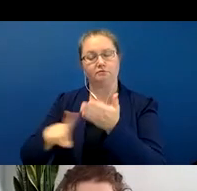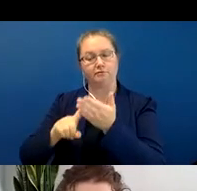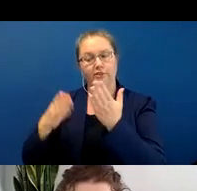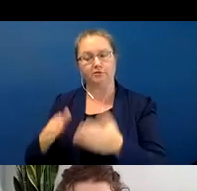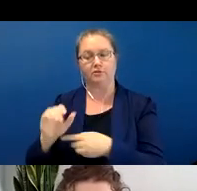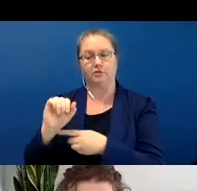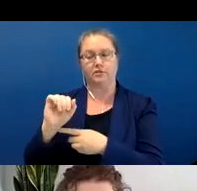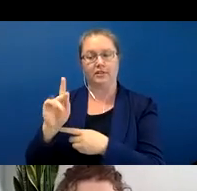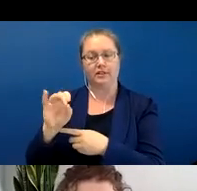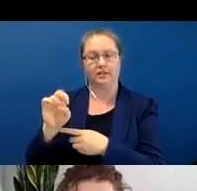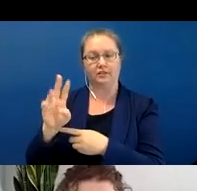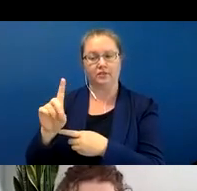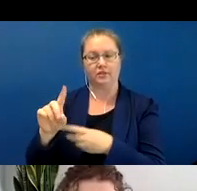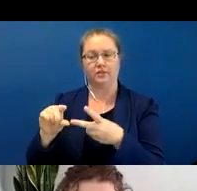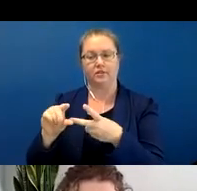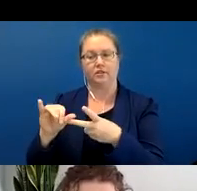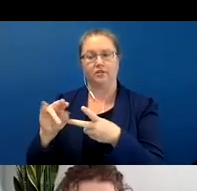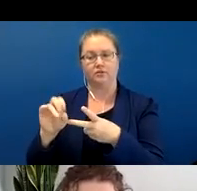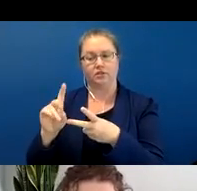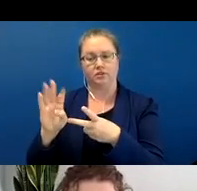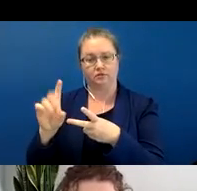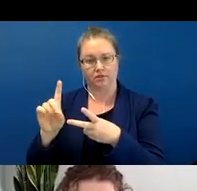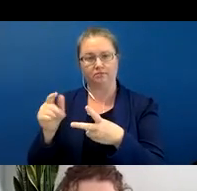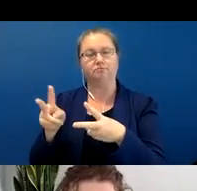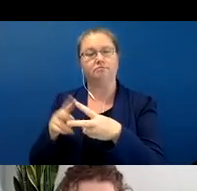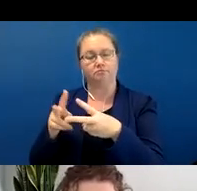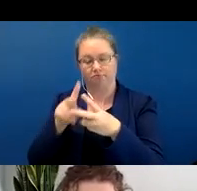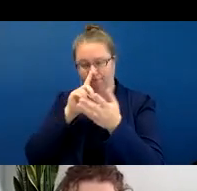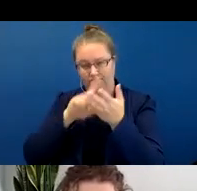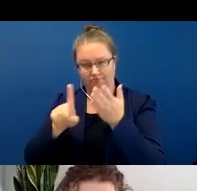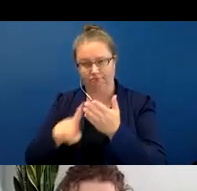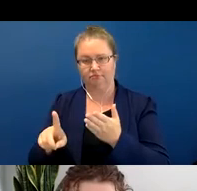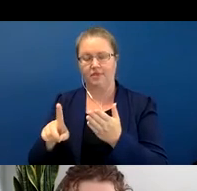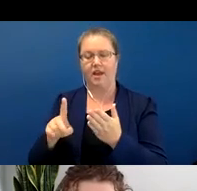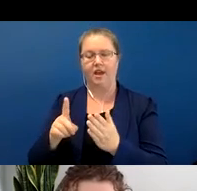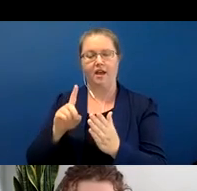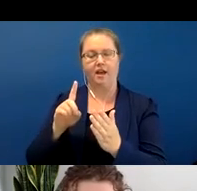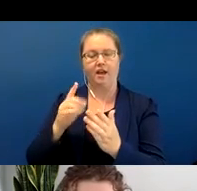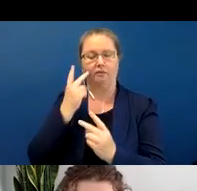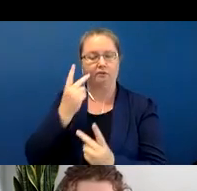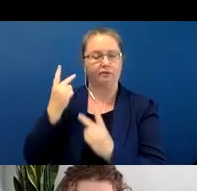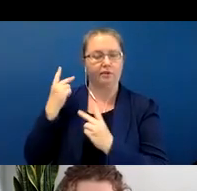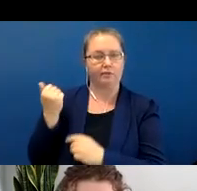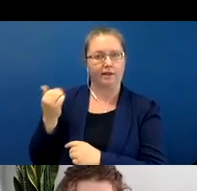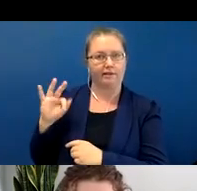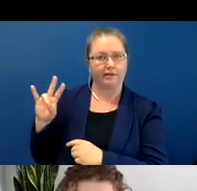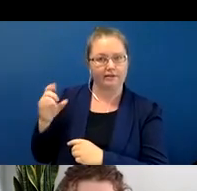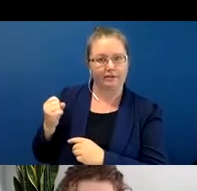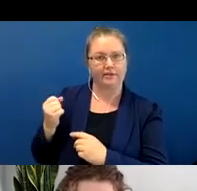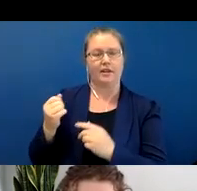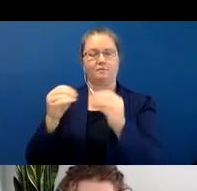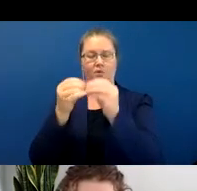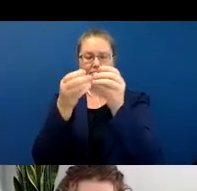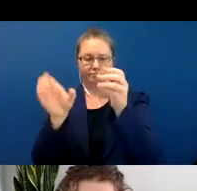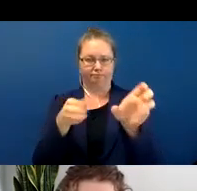four original categories that Allan proposed in the 1970s. So what do we mean by refining